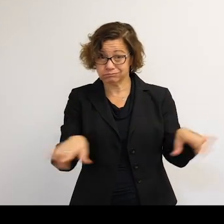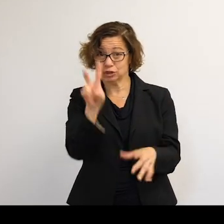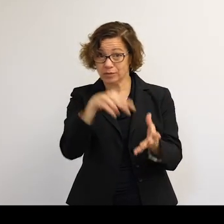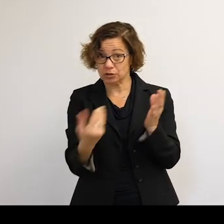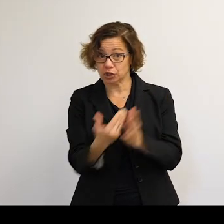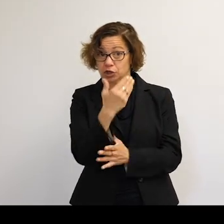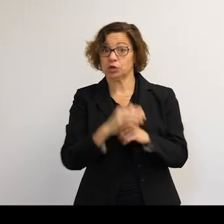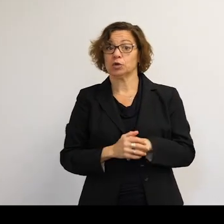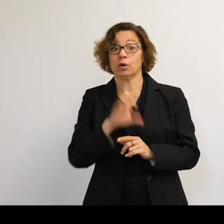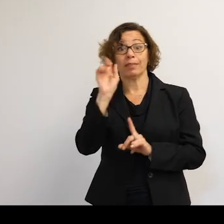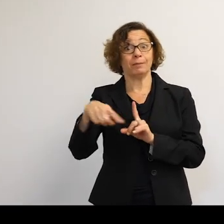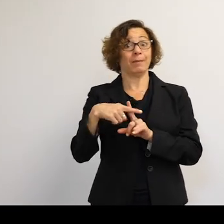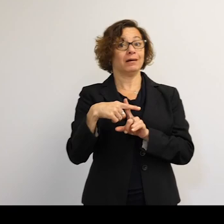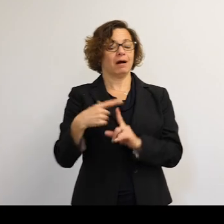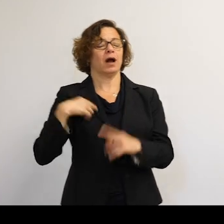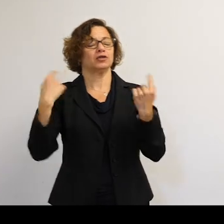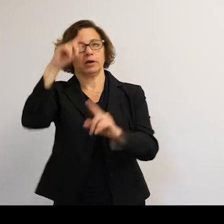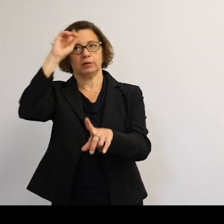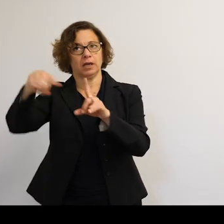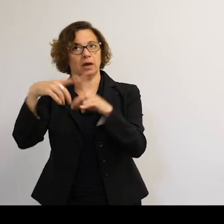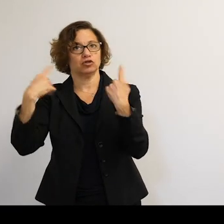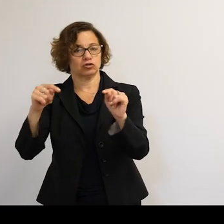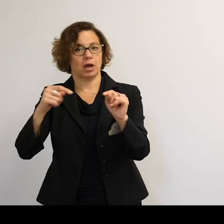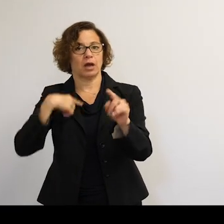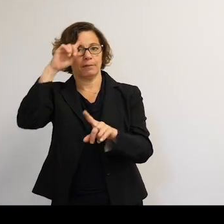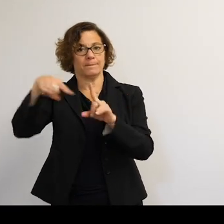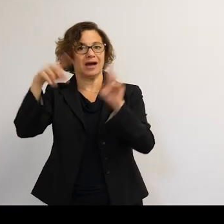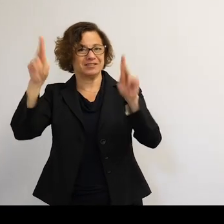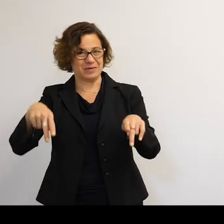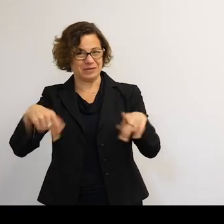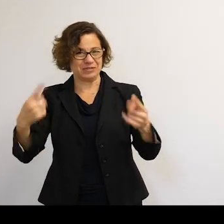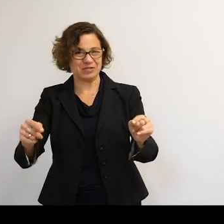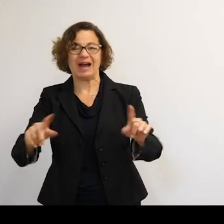On the bright side, though, I've tried to be optimistic. I'm a positive guy.